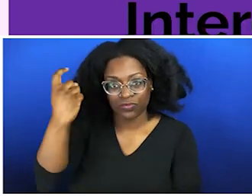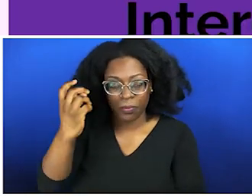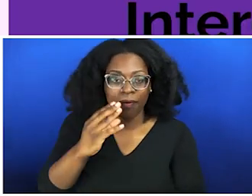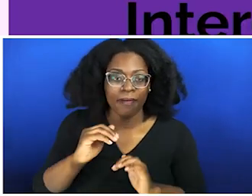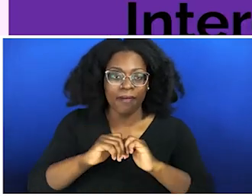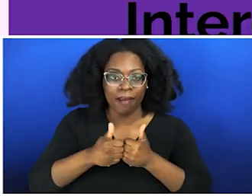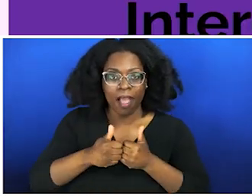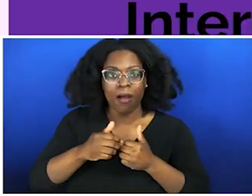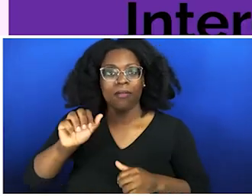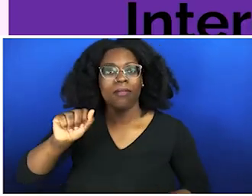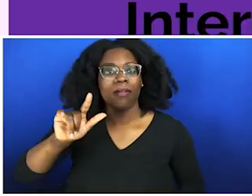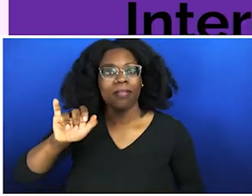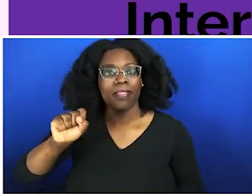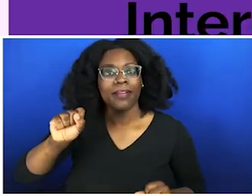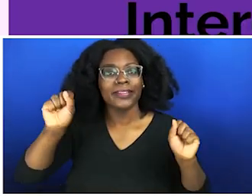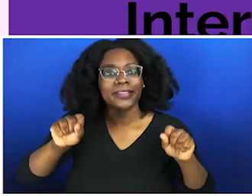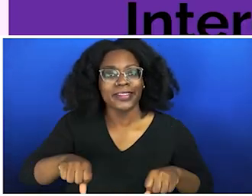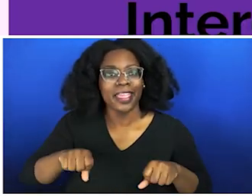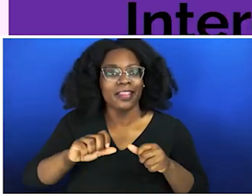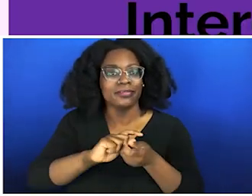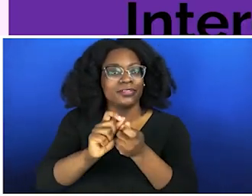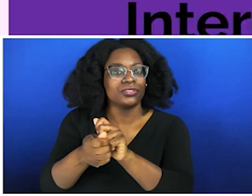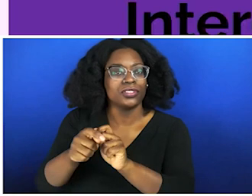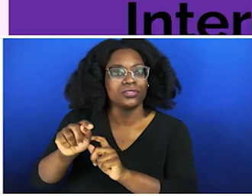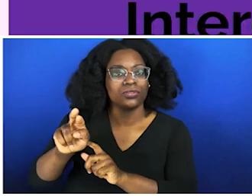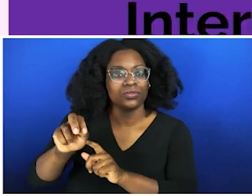as the previous speaker said, well, the couple of previous speakers said before, it should